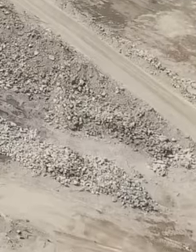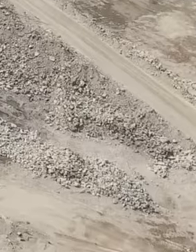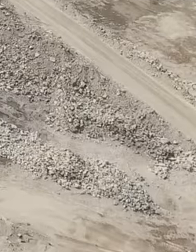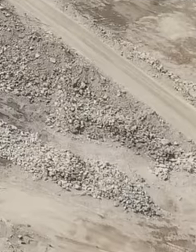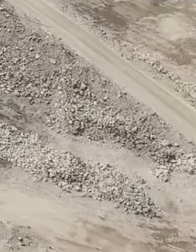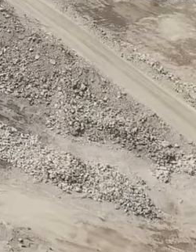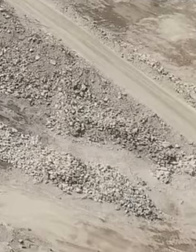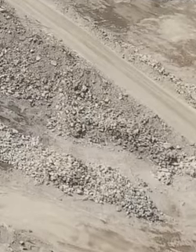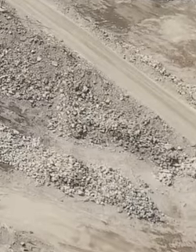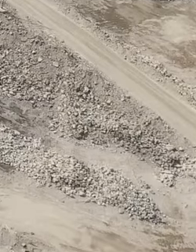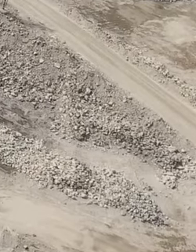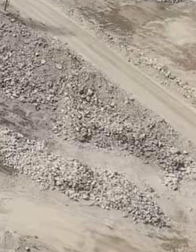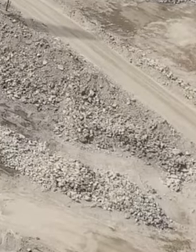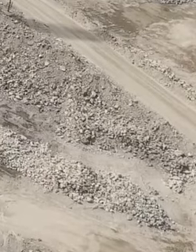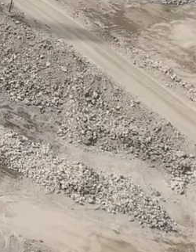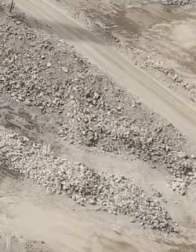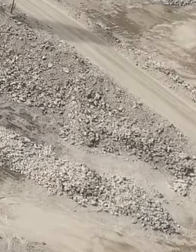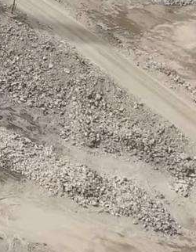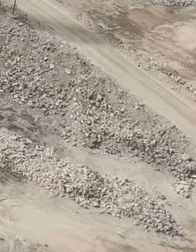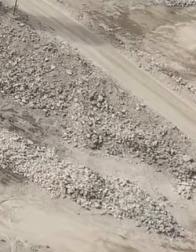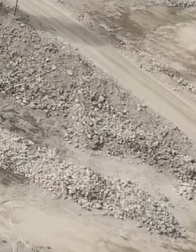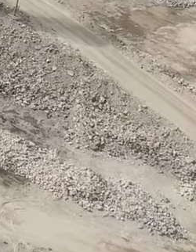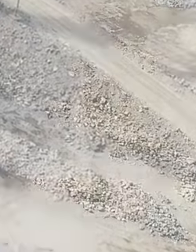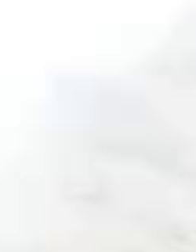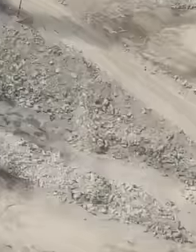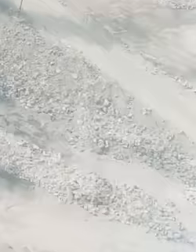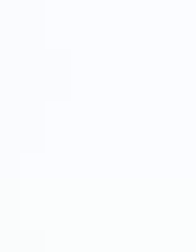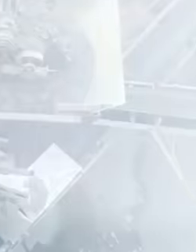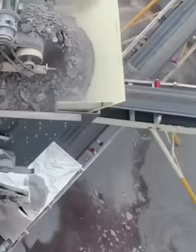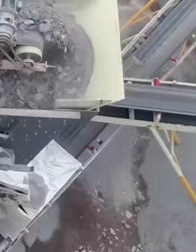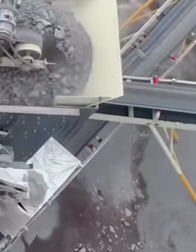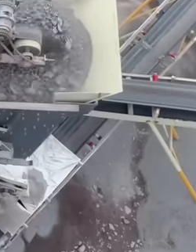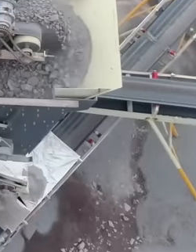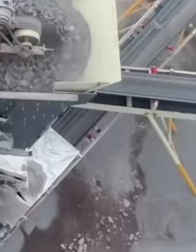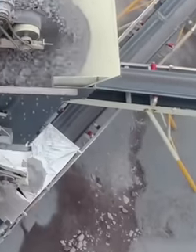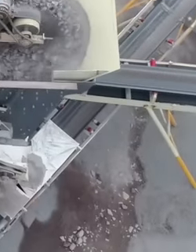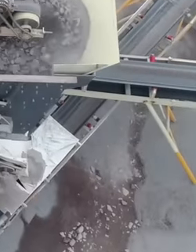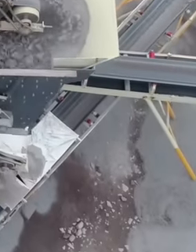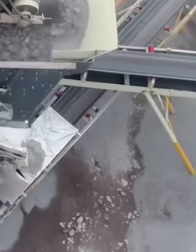Millions of cubic meters of sand, gravel and stone were stolen from the